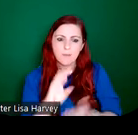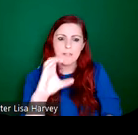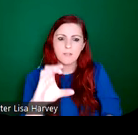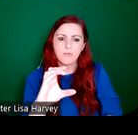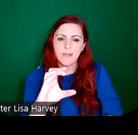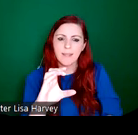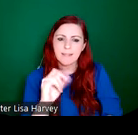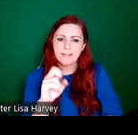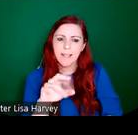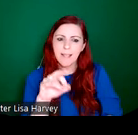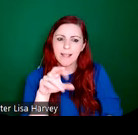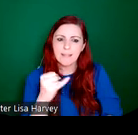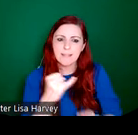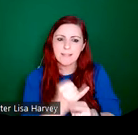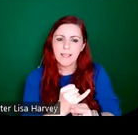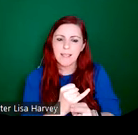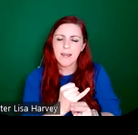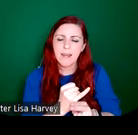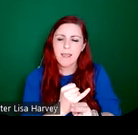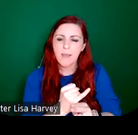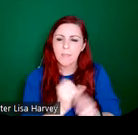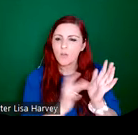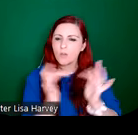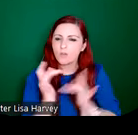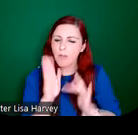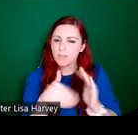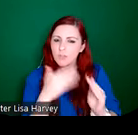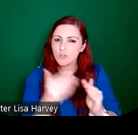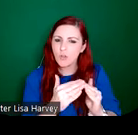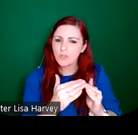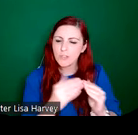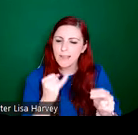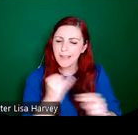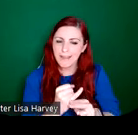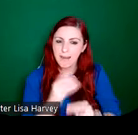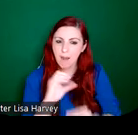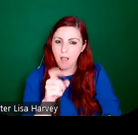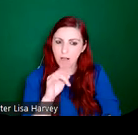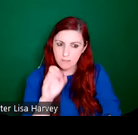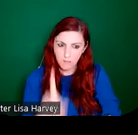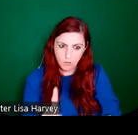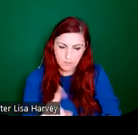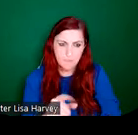Christchurch Cathedral in Oxford, a major source of inspiration for An Túr